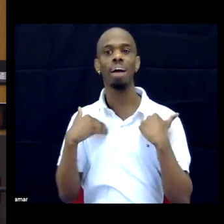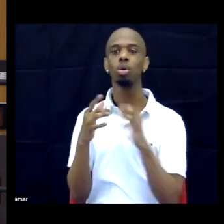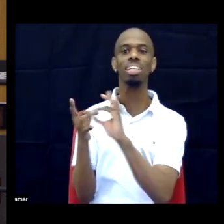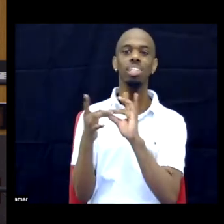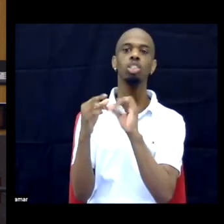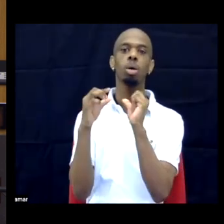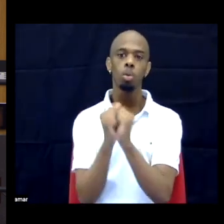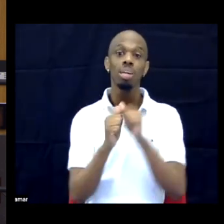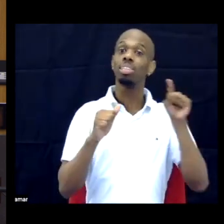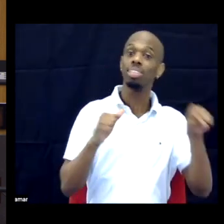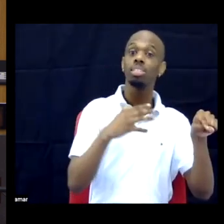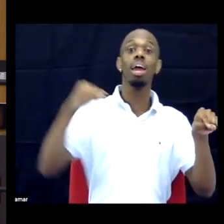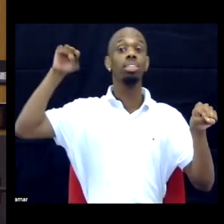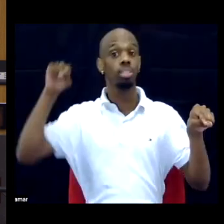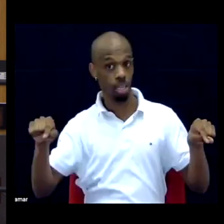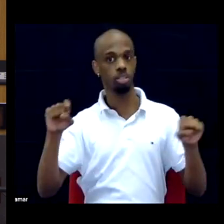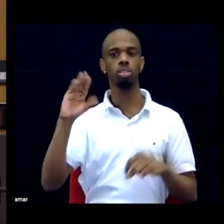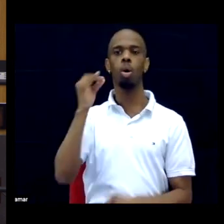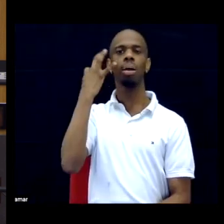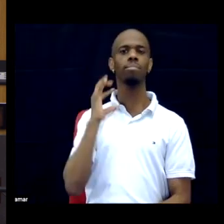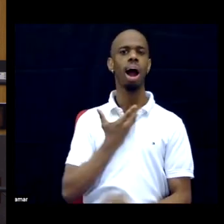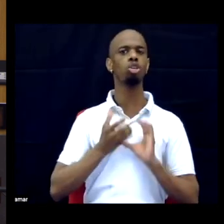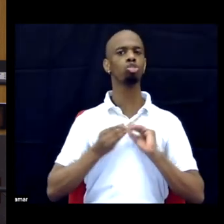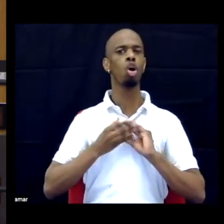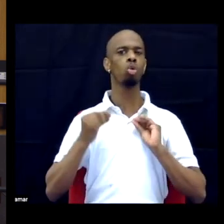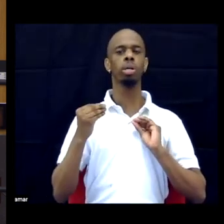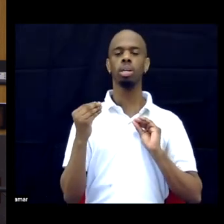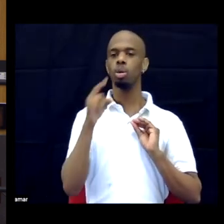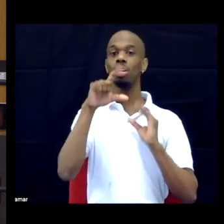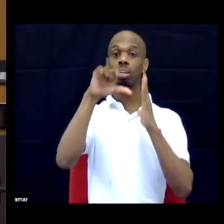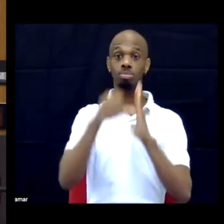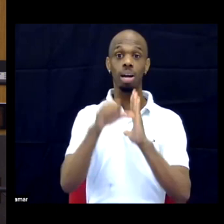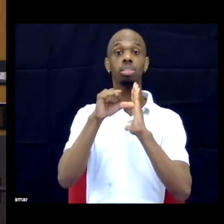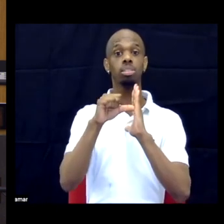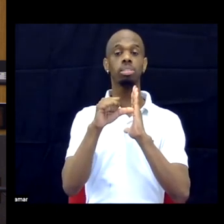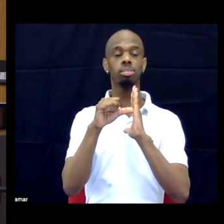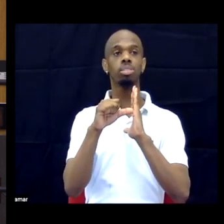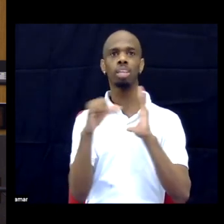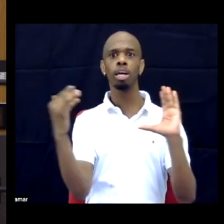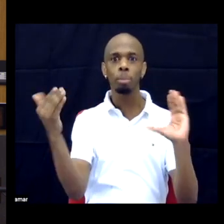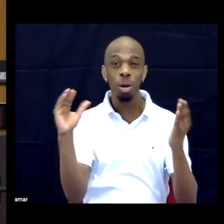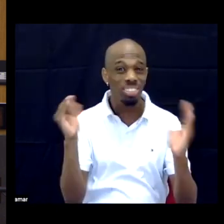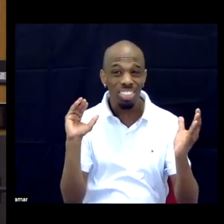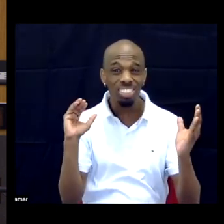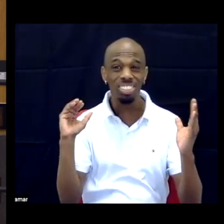So I think when our analogies emphasize relationship rather than comparison in a ranking kind of